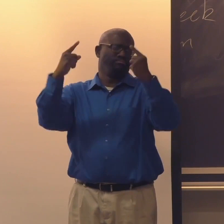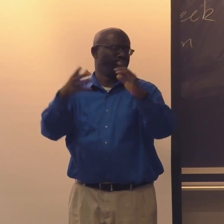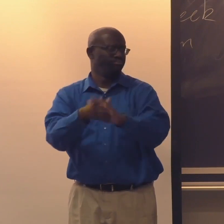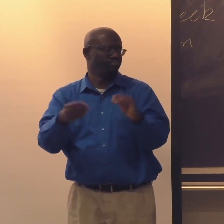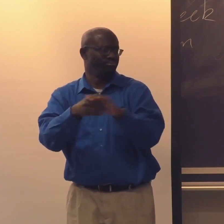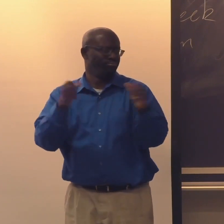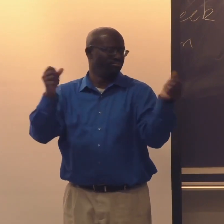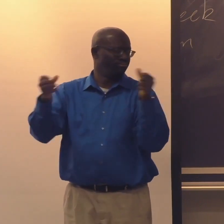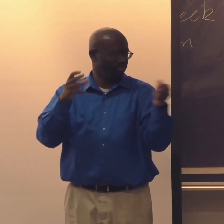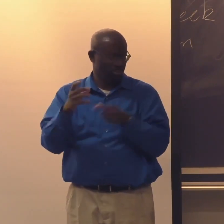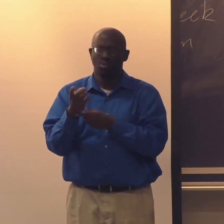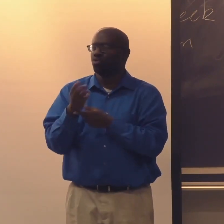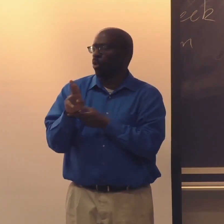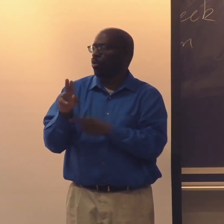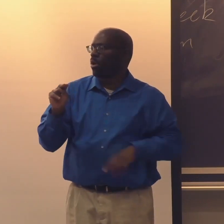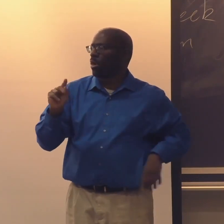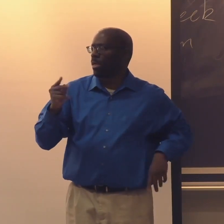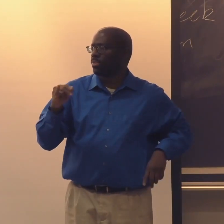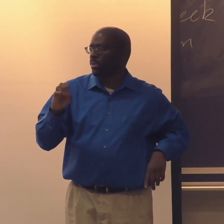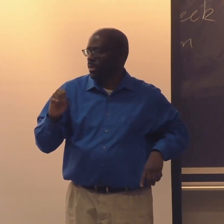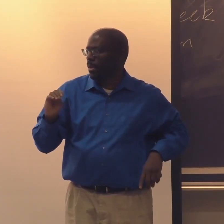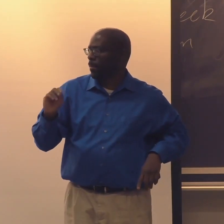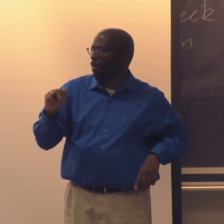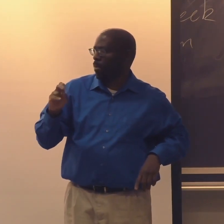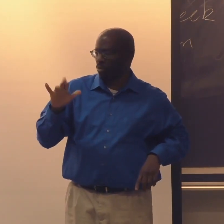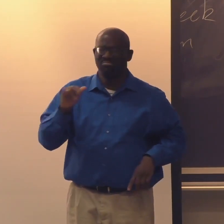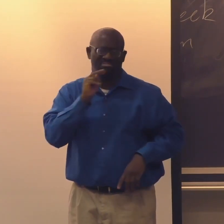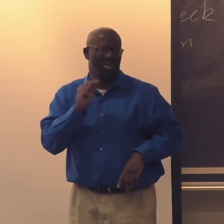A very famous storyteller, Dr. Nathie Marbery.